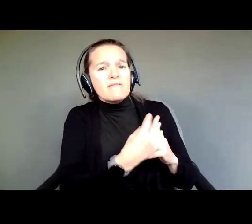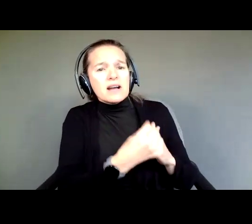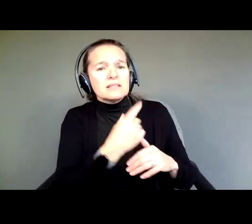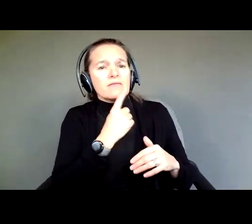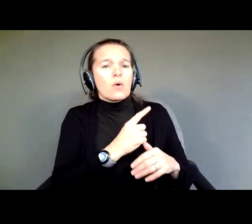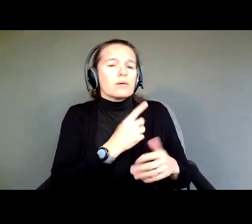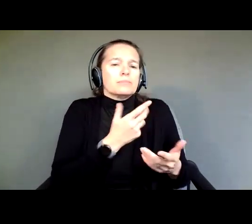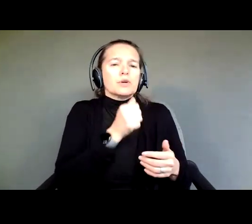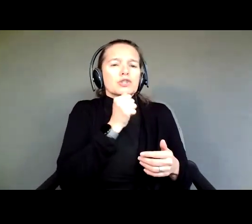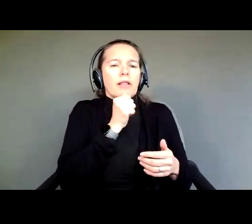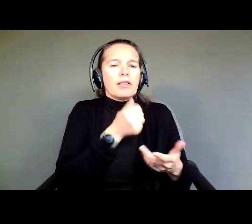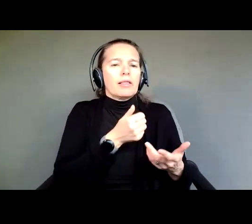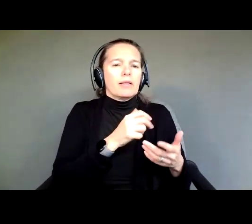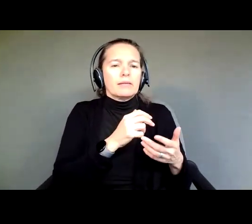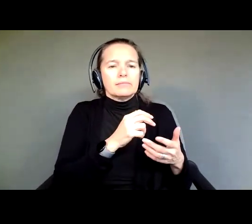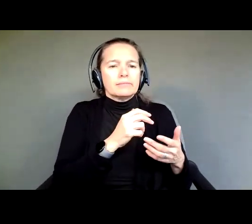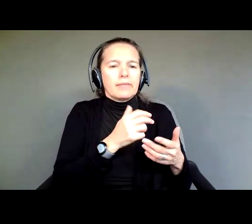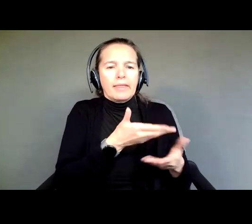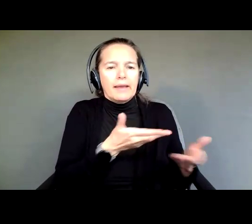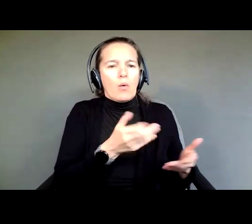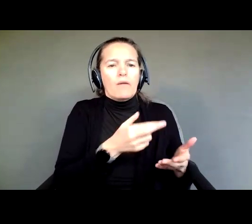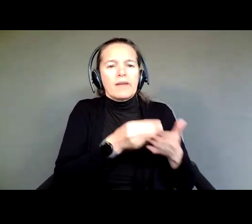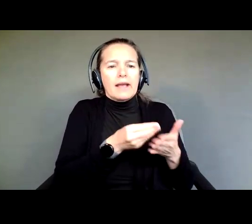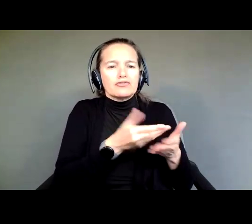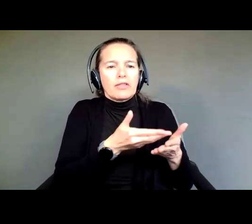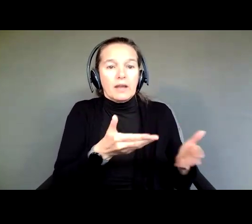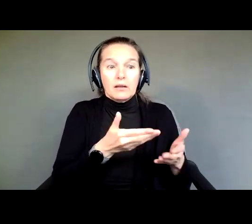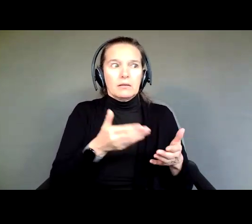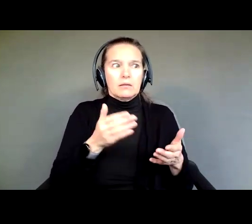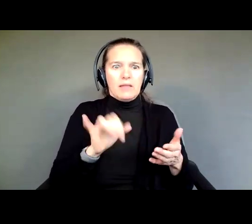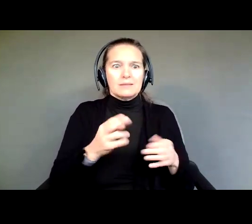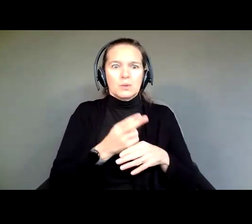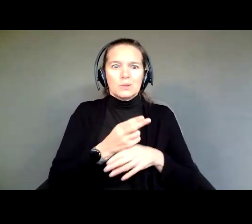matter, as I've done, then you're using Supported Decision Making, because there was something